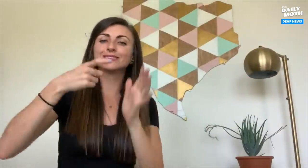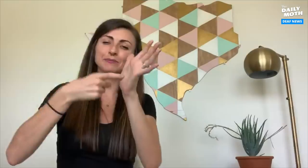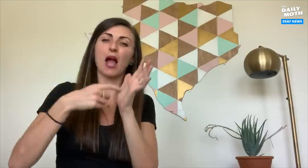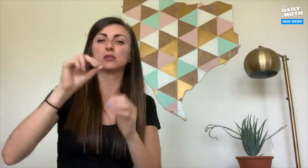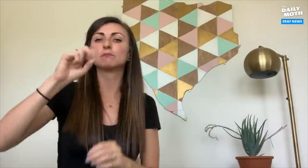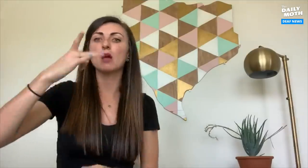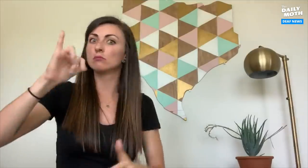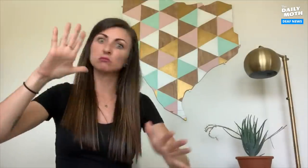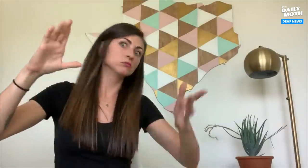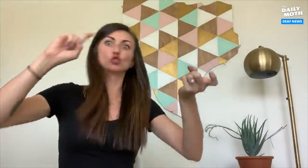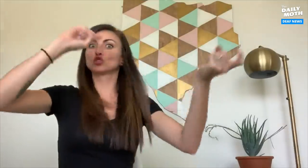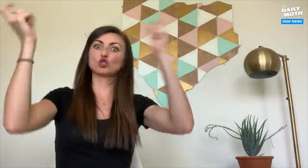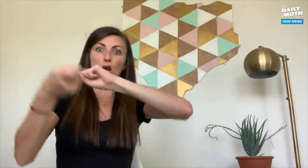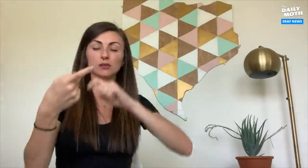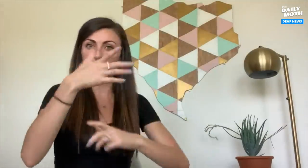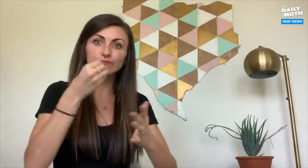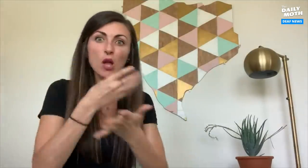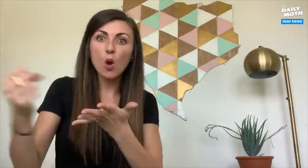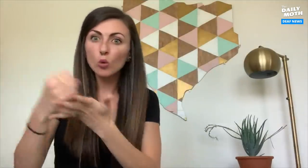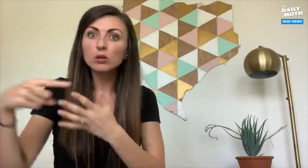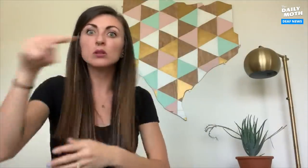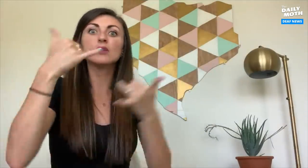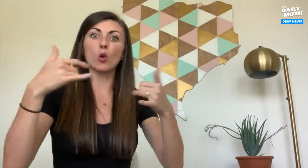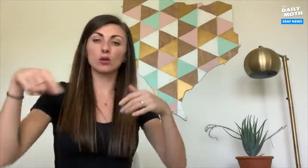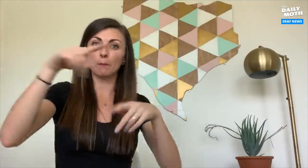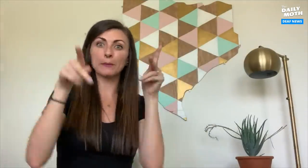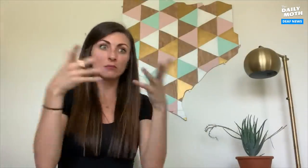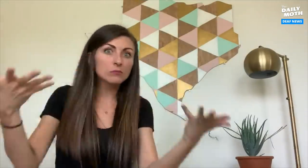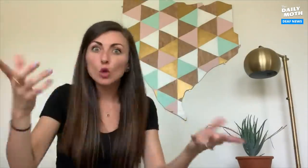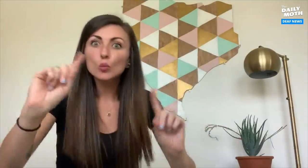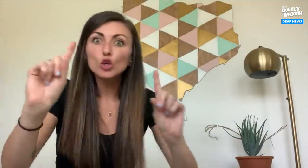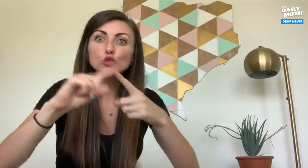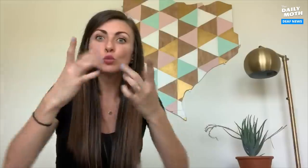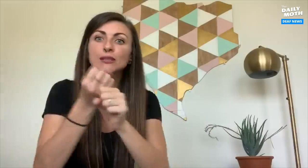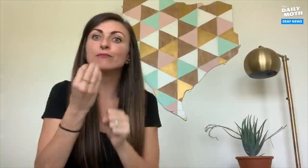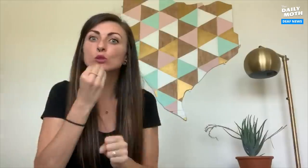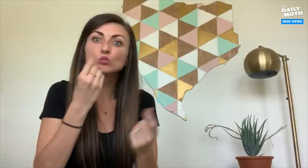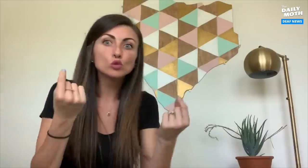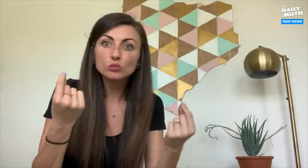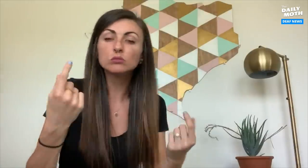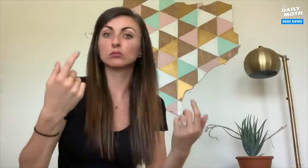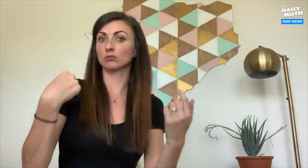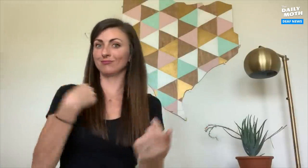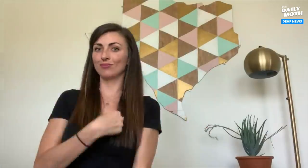The demand and supply has dramatically changed. People are struggling to find the food they need.